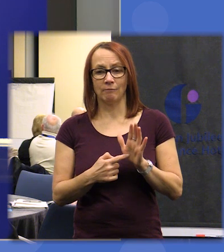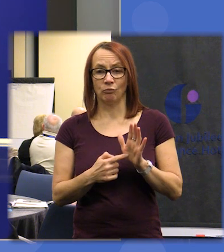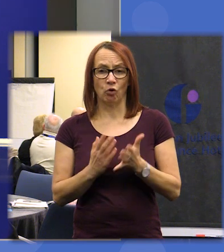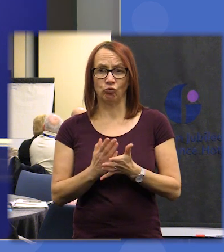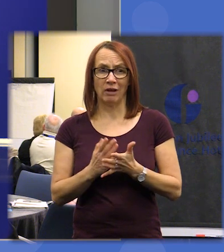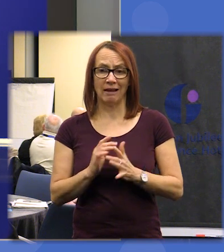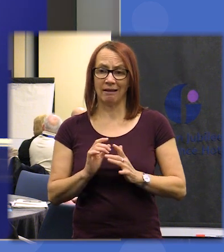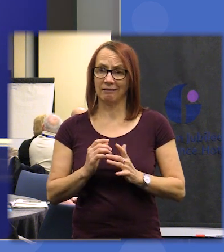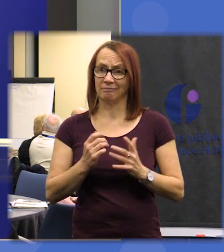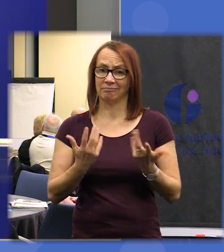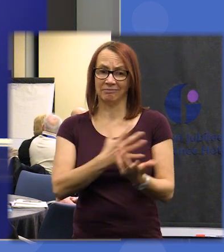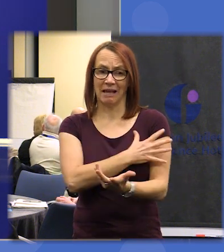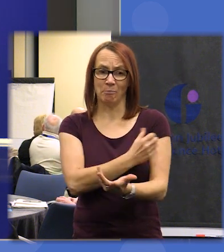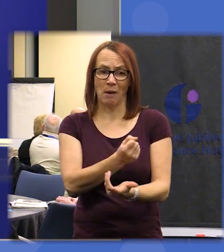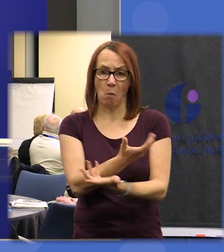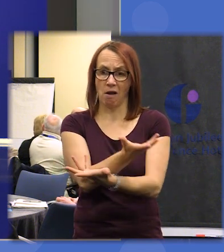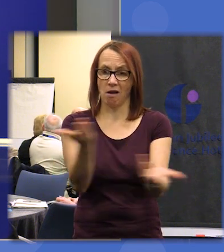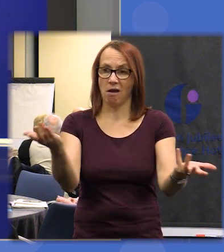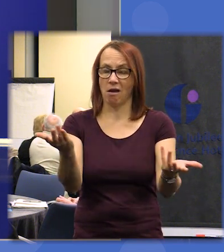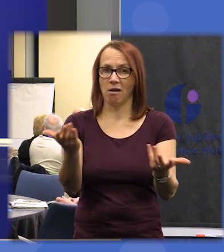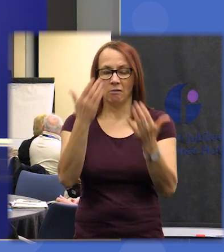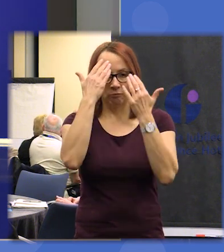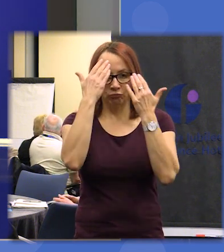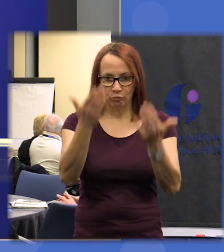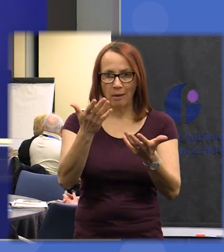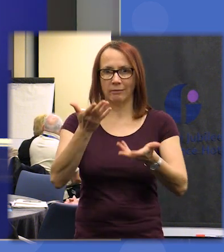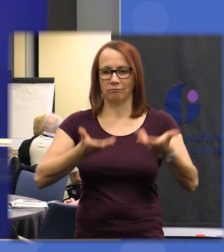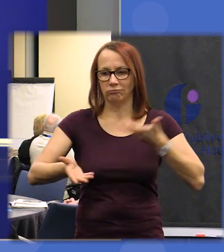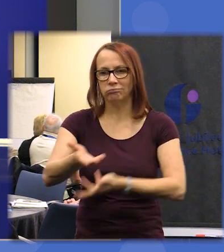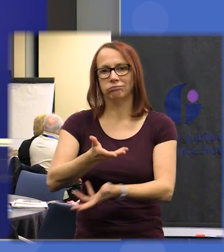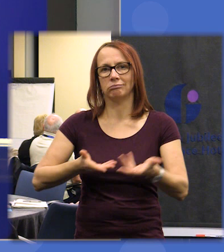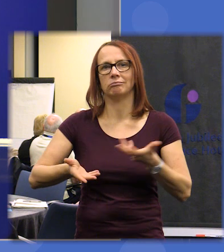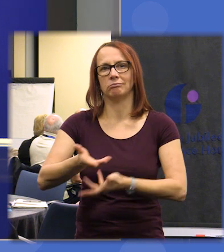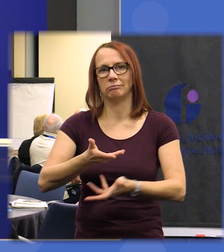to demonstrate by respectful deliberative discussion and we can make